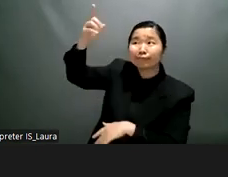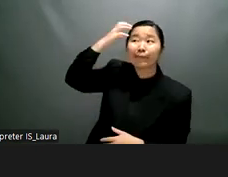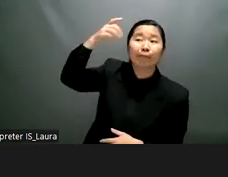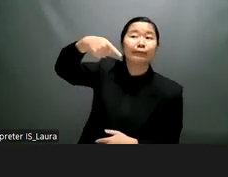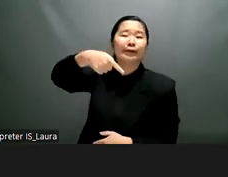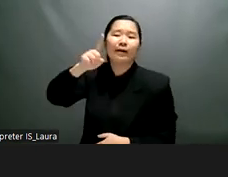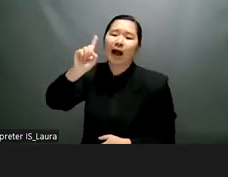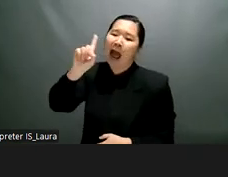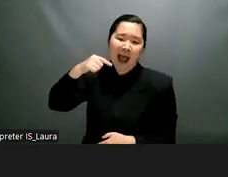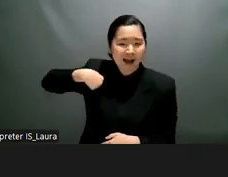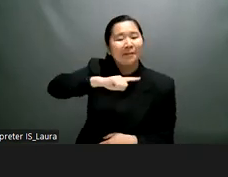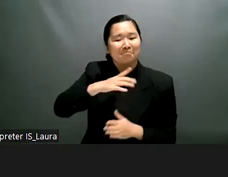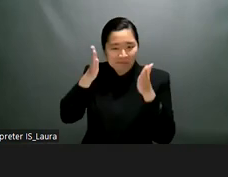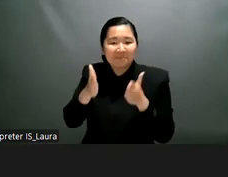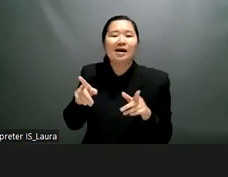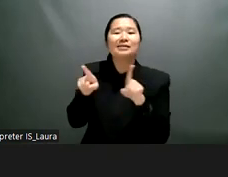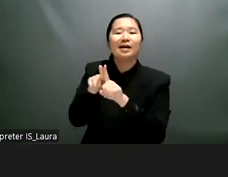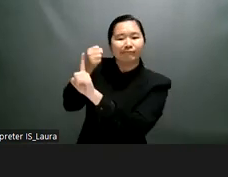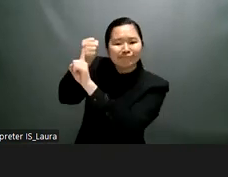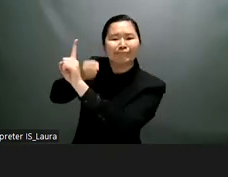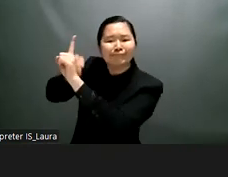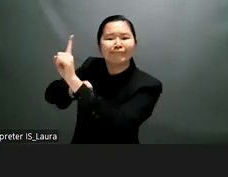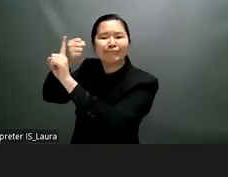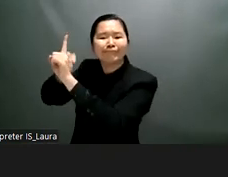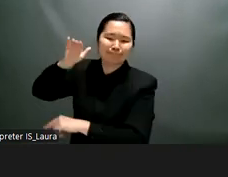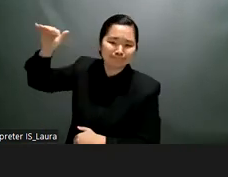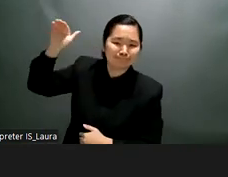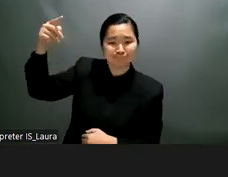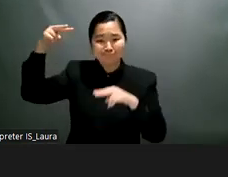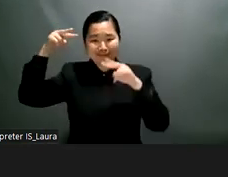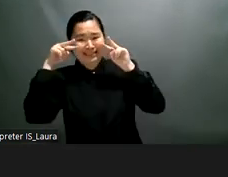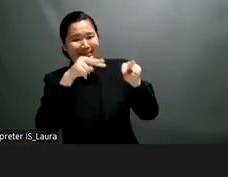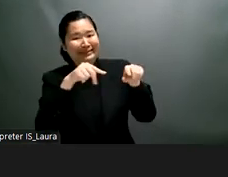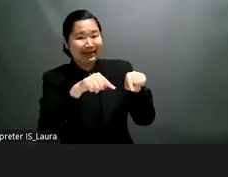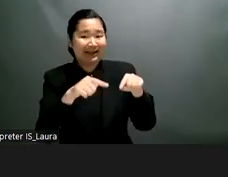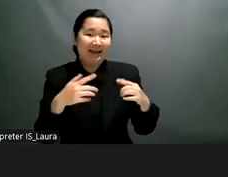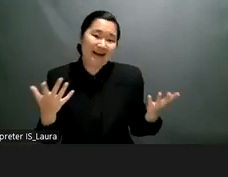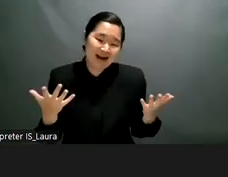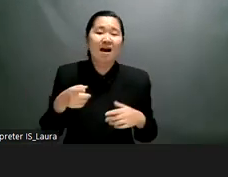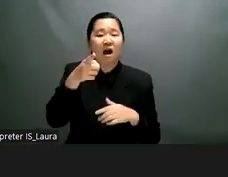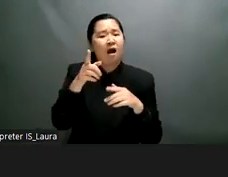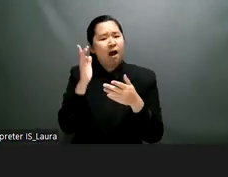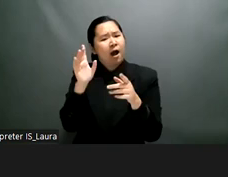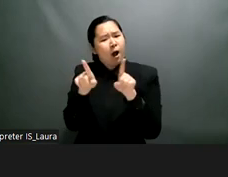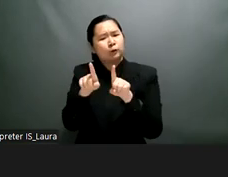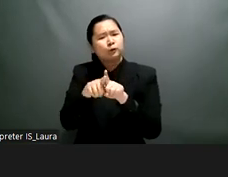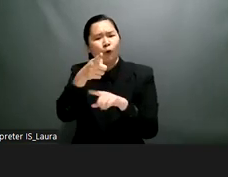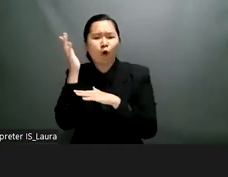inclusive because these are deeply intertwined and critical components of the flow of resources and